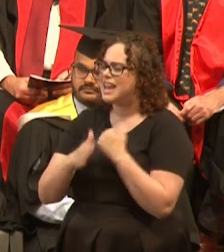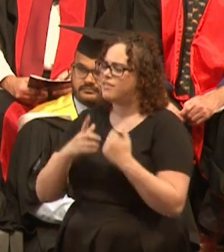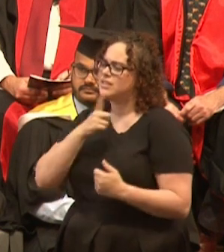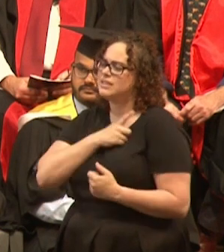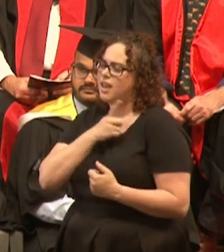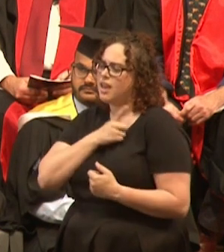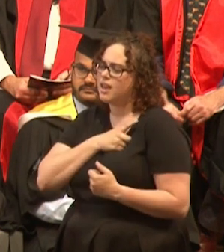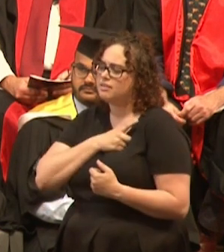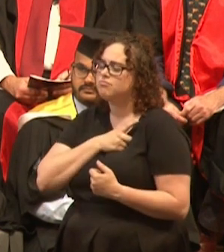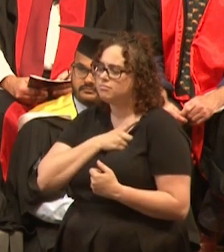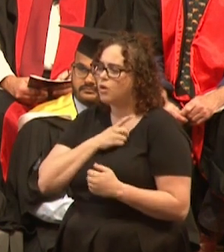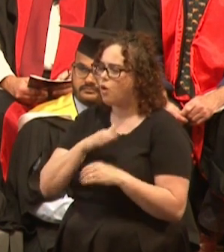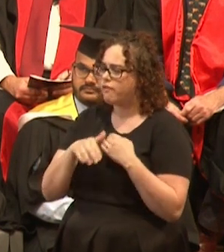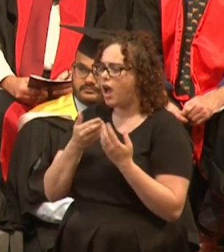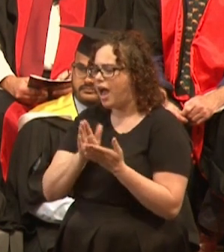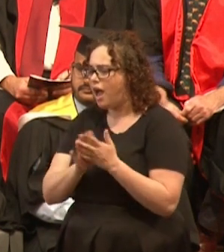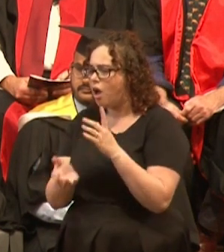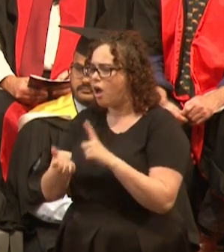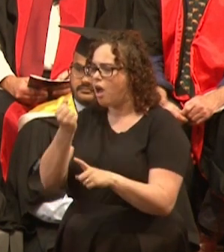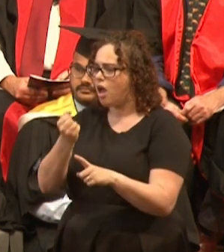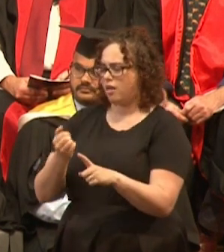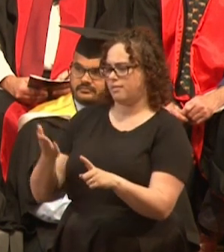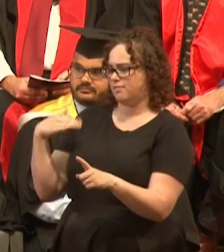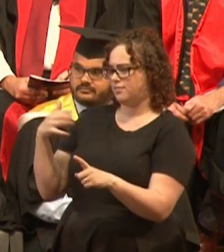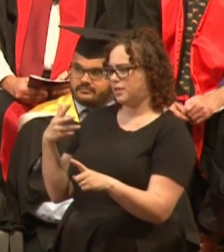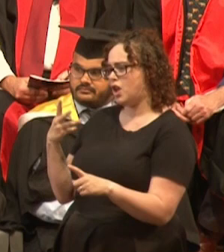Upon graduation I grabbed a deathtrap of a 1969 Land Rover